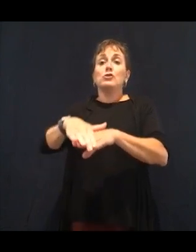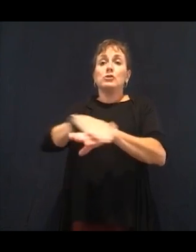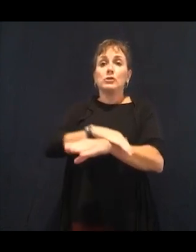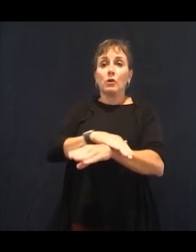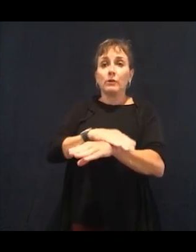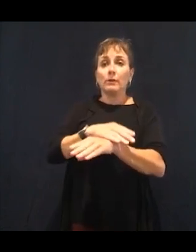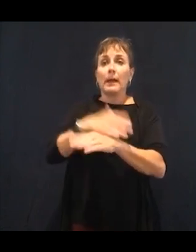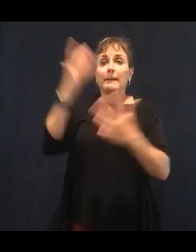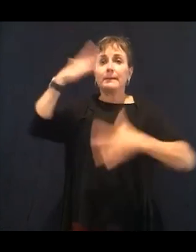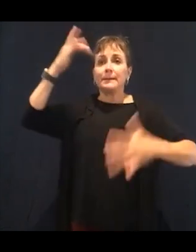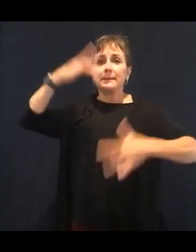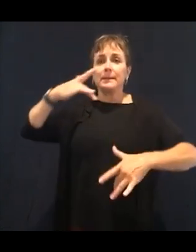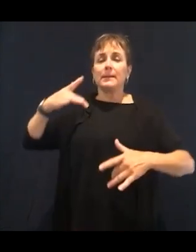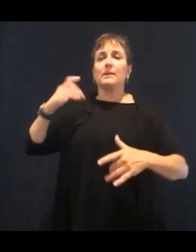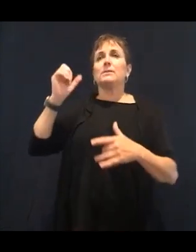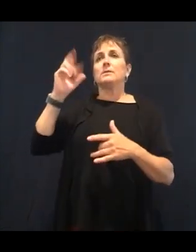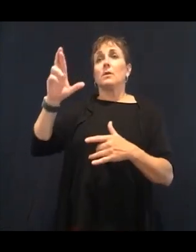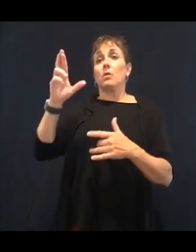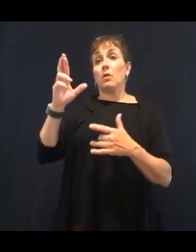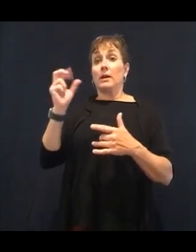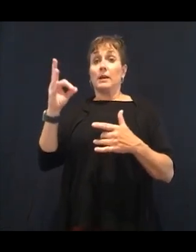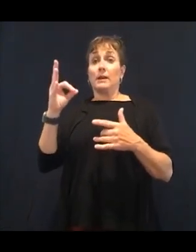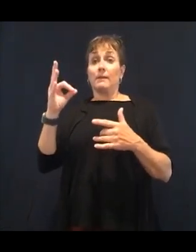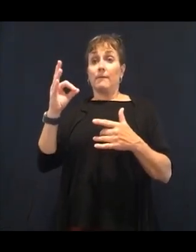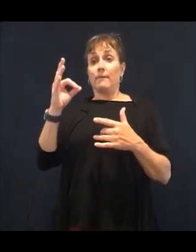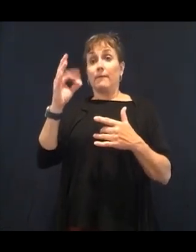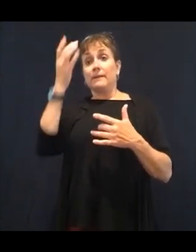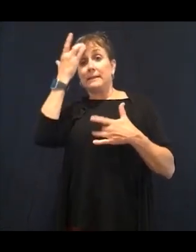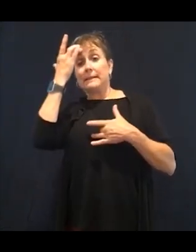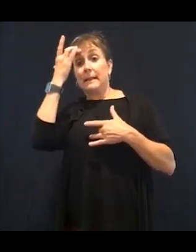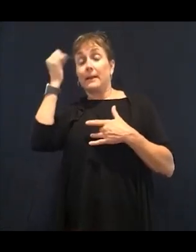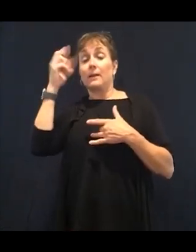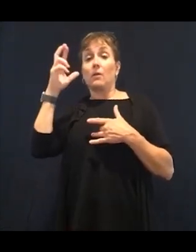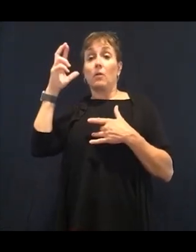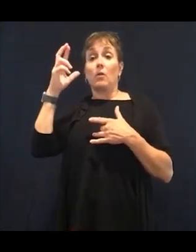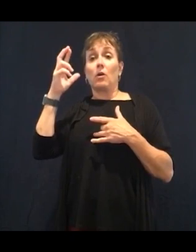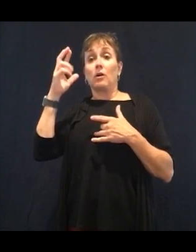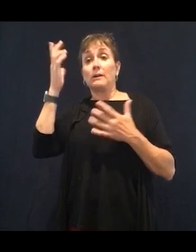in ourselves in a healthier way so that we give our body body a fighting